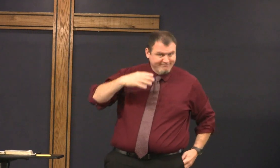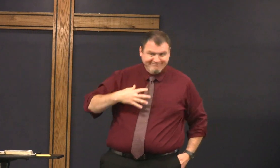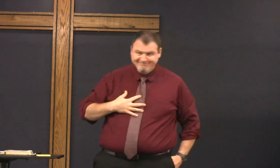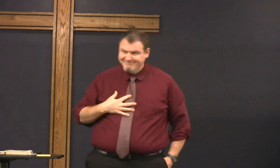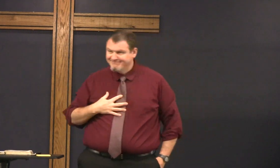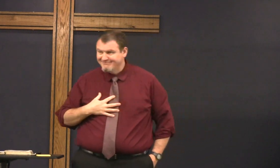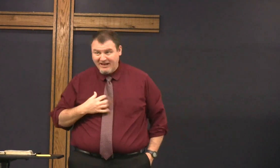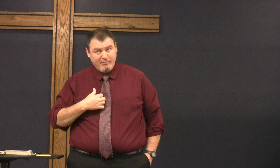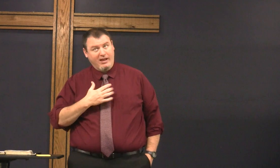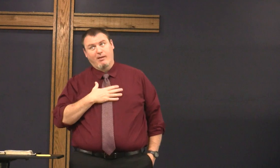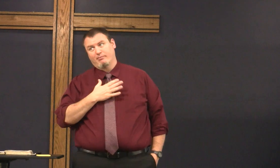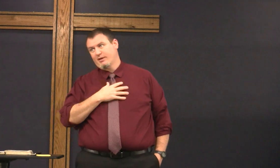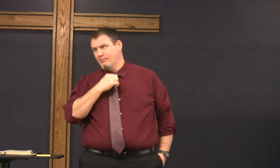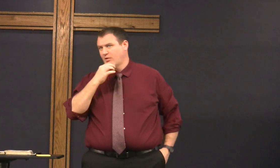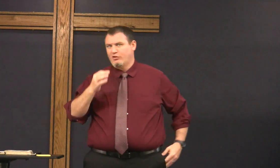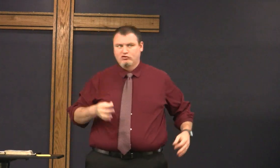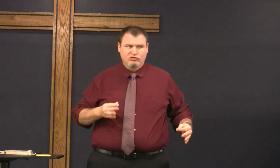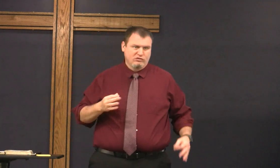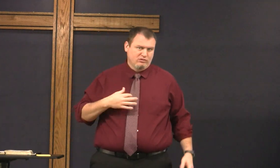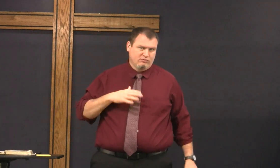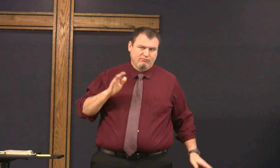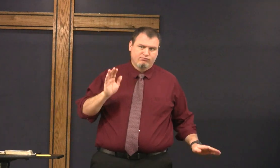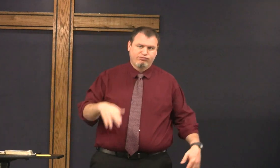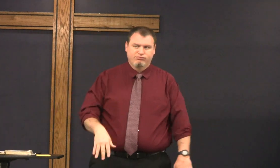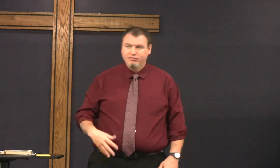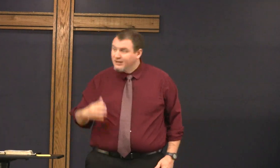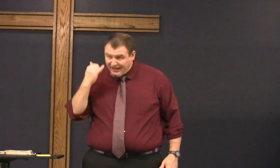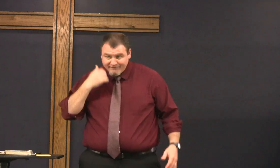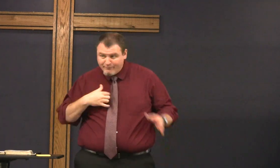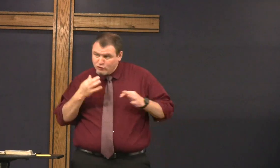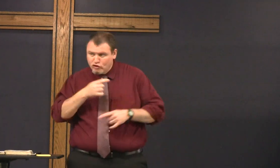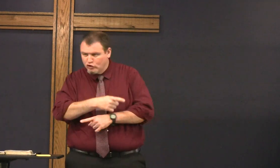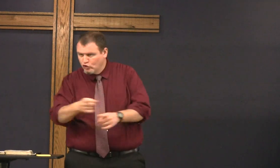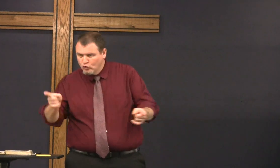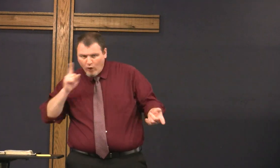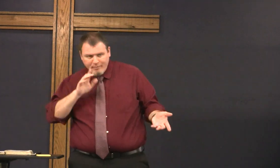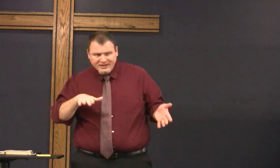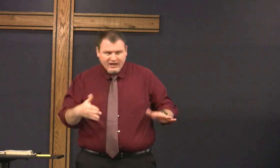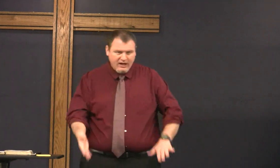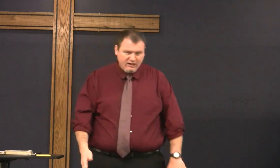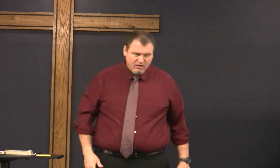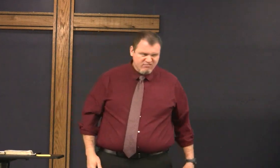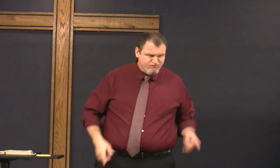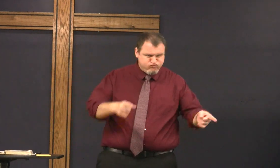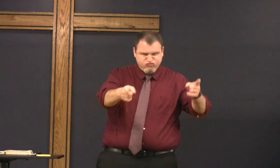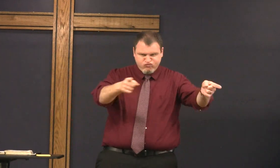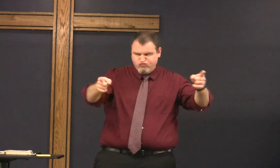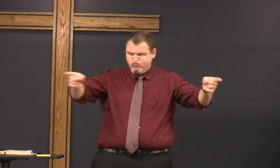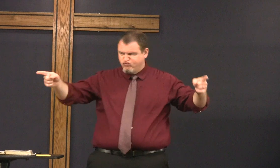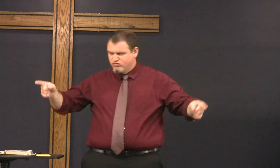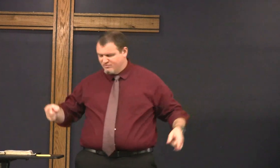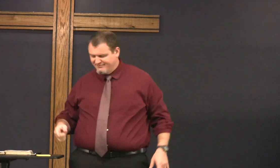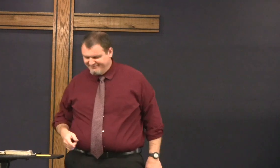and his name isn't mark I'm happy I'm not the judge of the universe if I did you'd all be dead